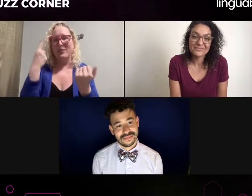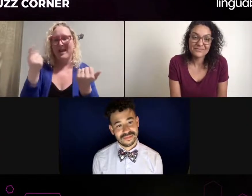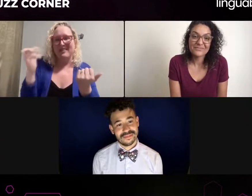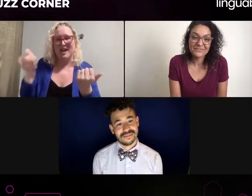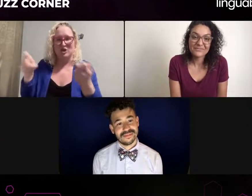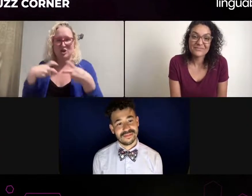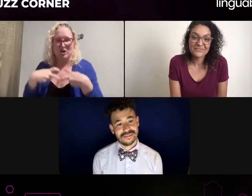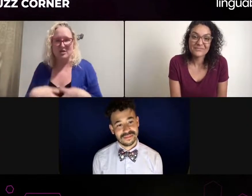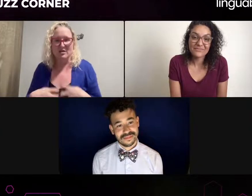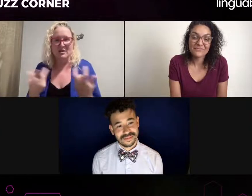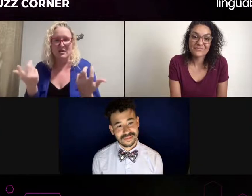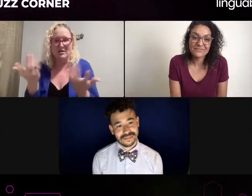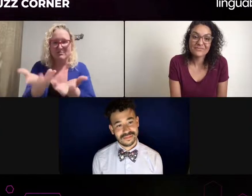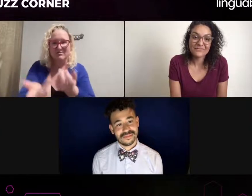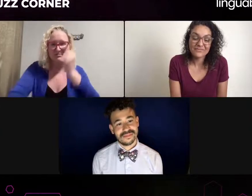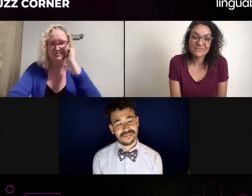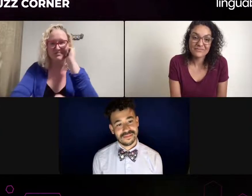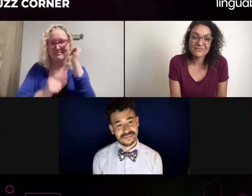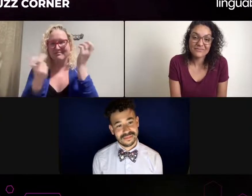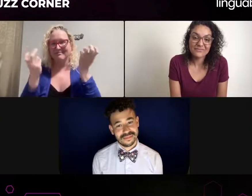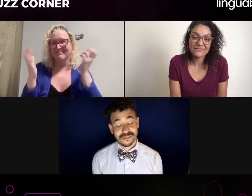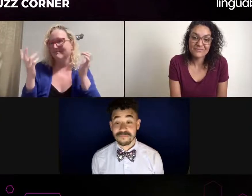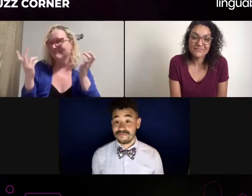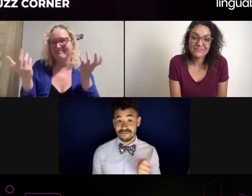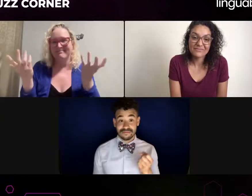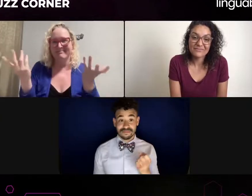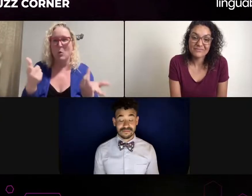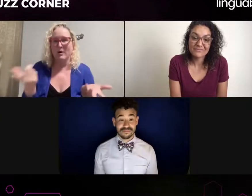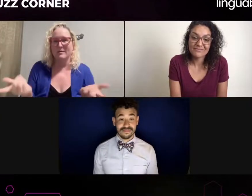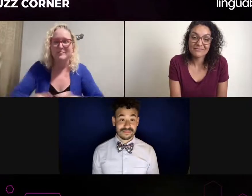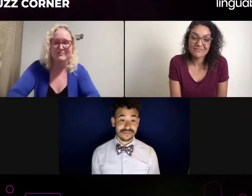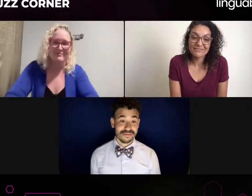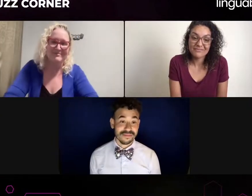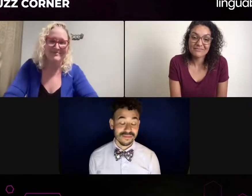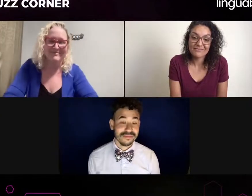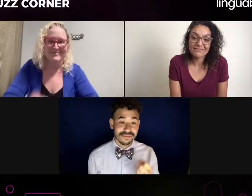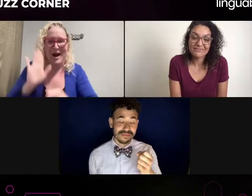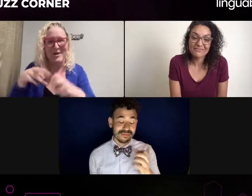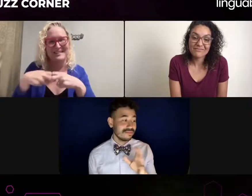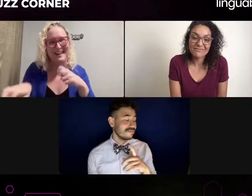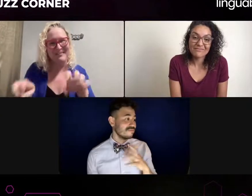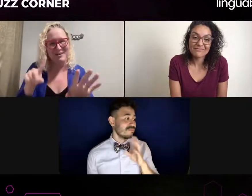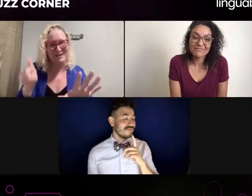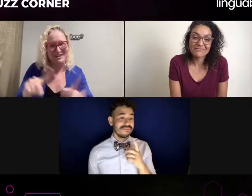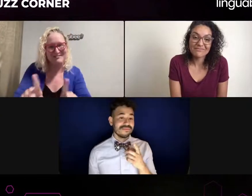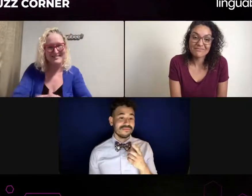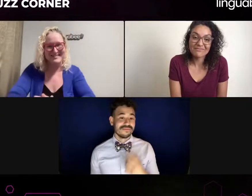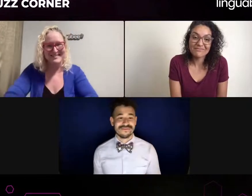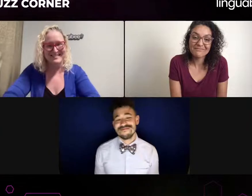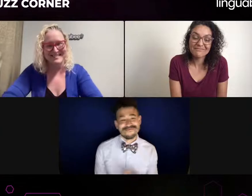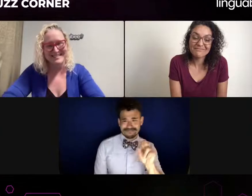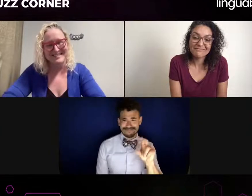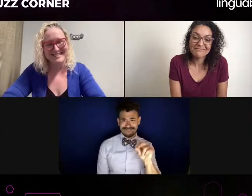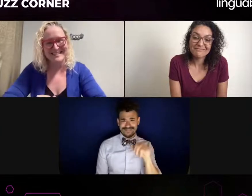when you say perfect world, is that how you feel or is that how the theater world is, is that how you feel in that environment?